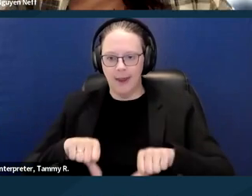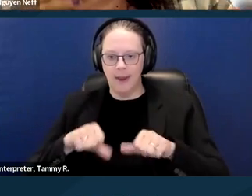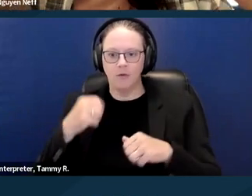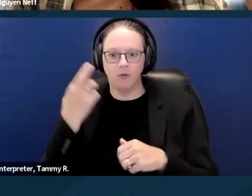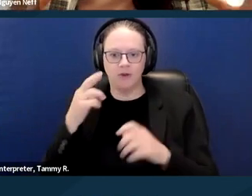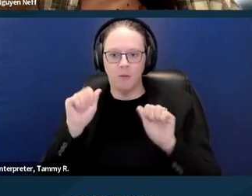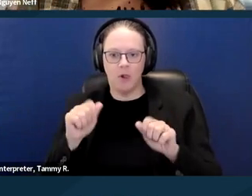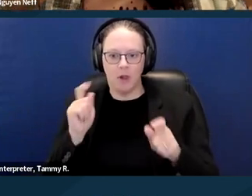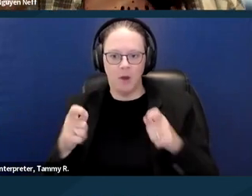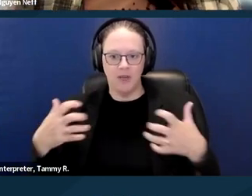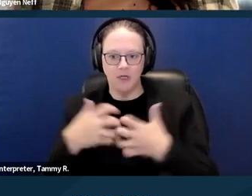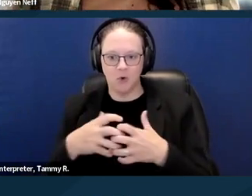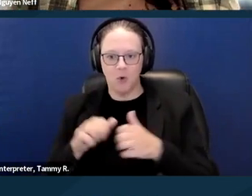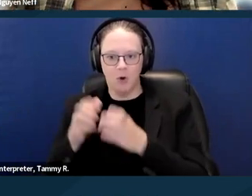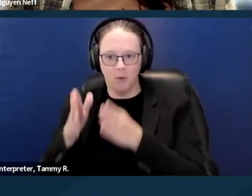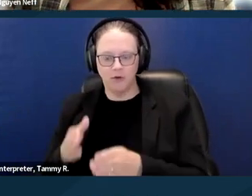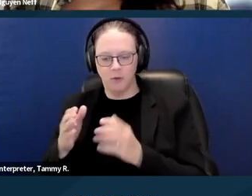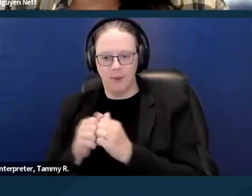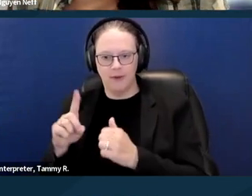on another unlawful basis for an eviction,